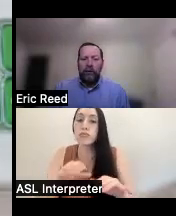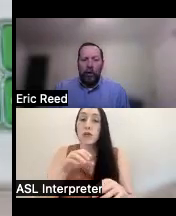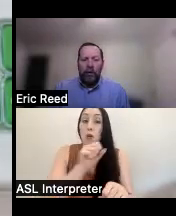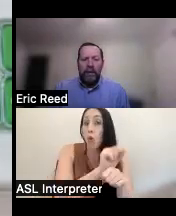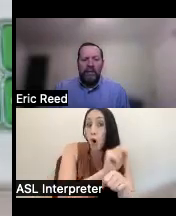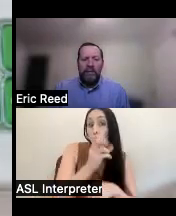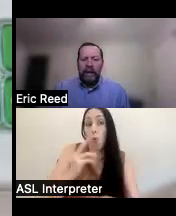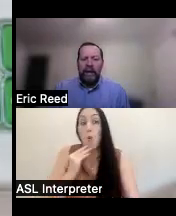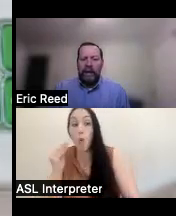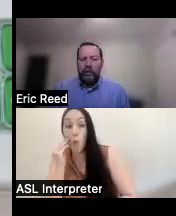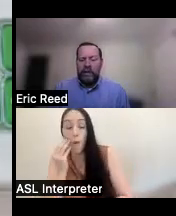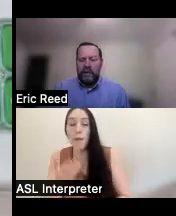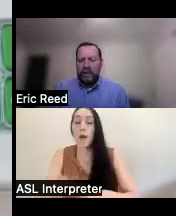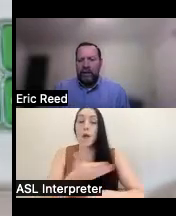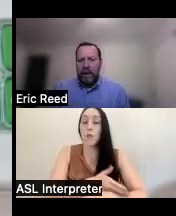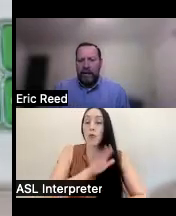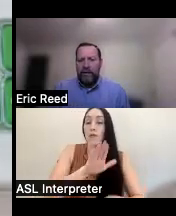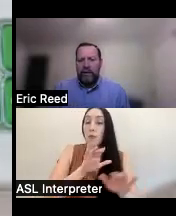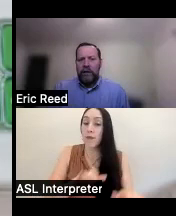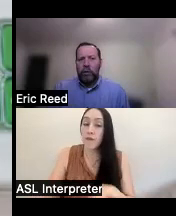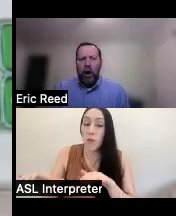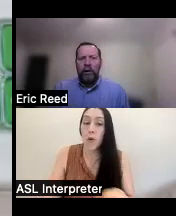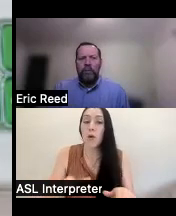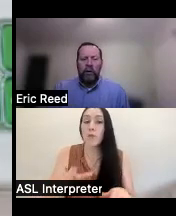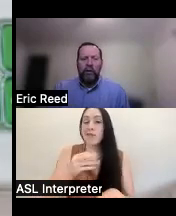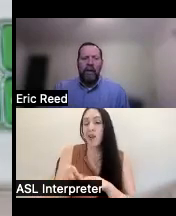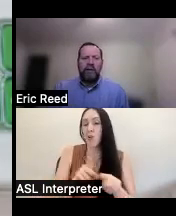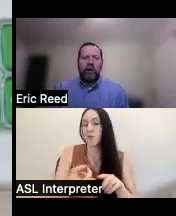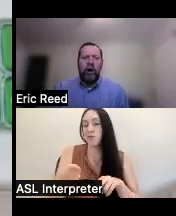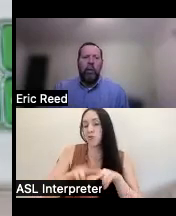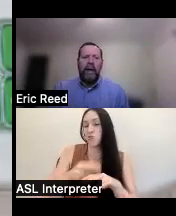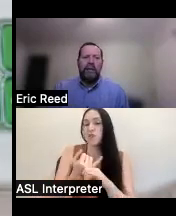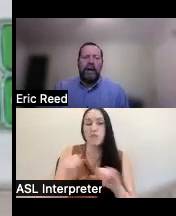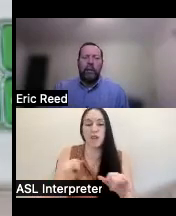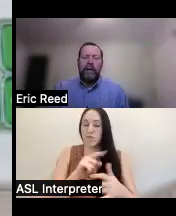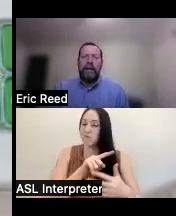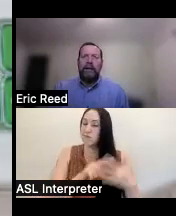performance and increases Independence so all important things in all ways that we can